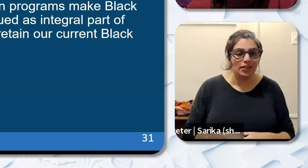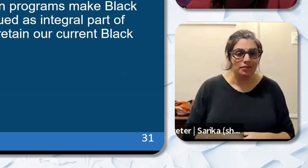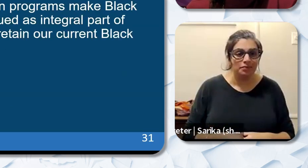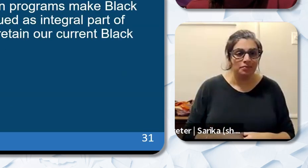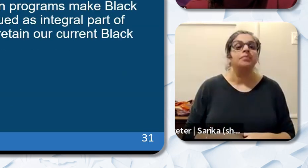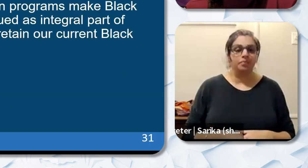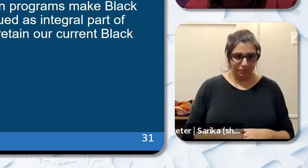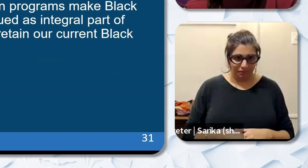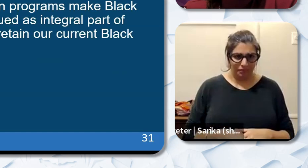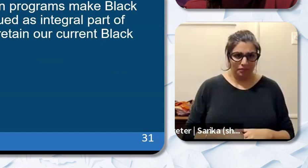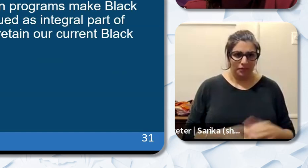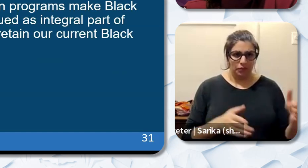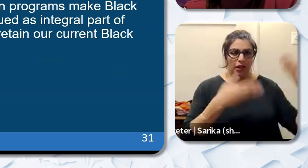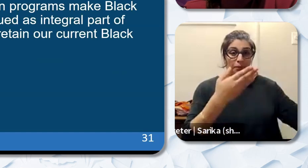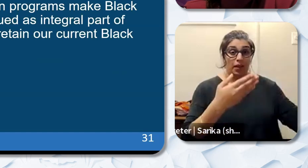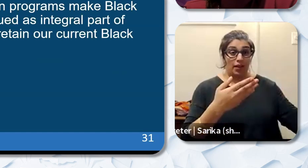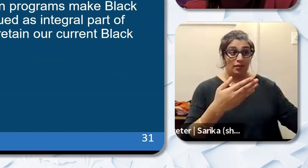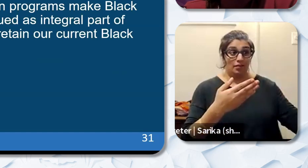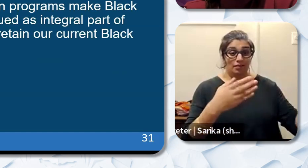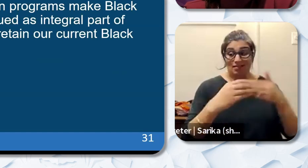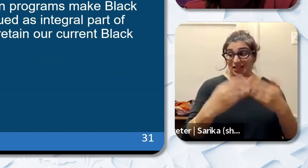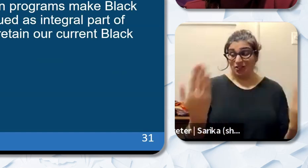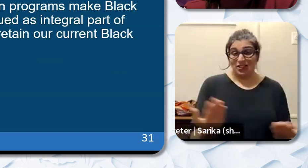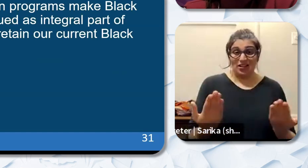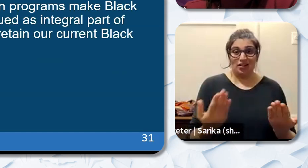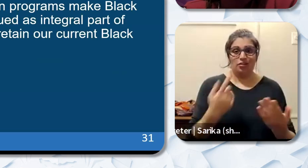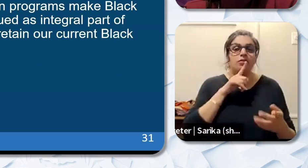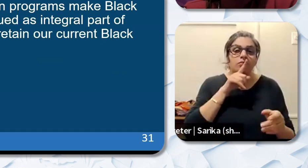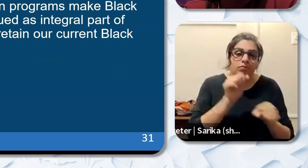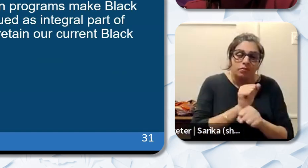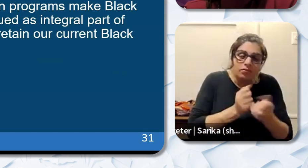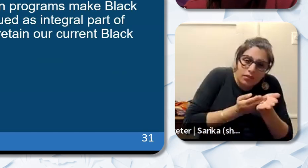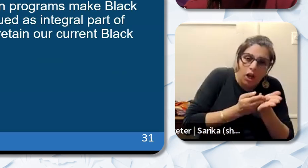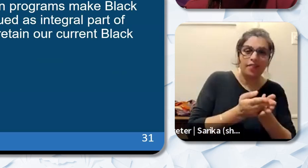What would you recommend to leaders here today to authentically create supportive environments for